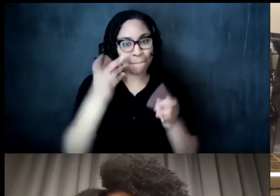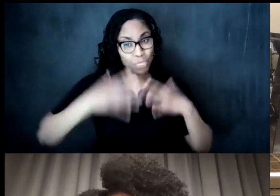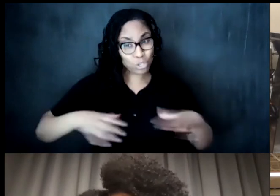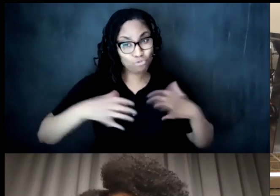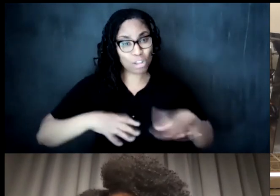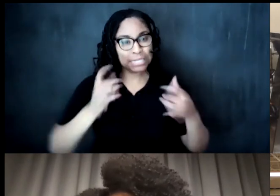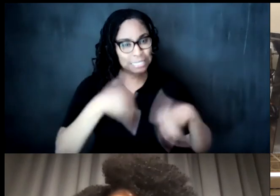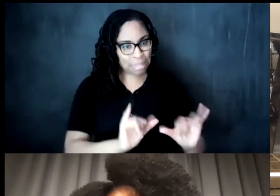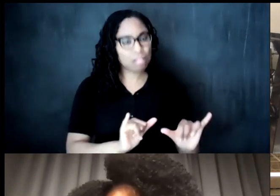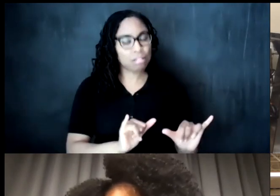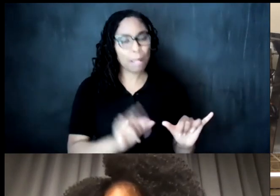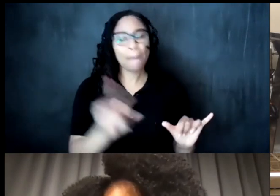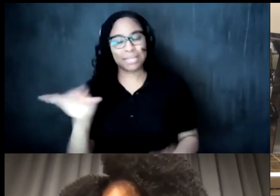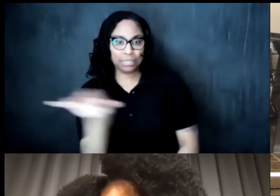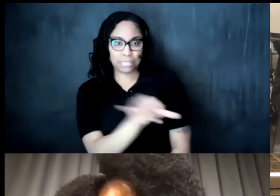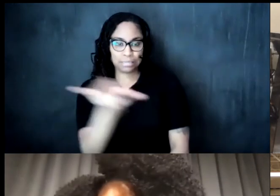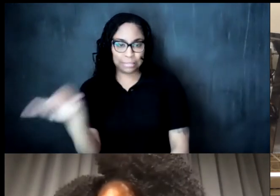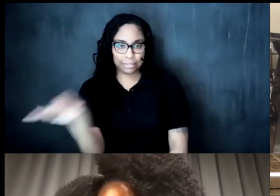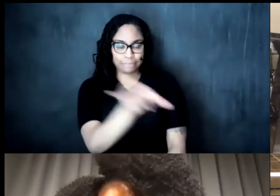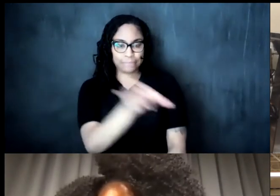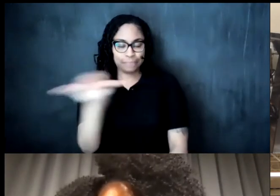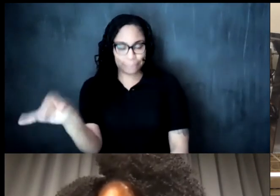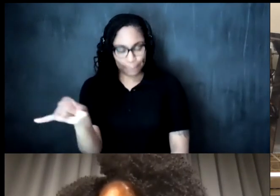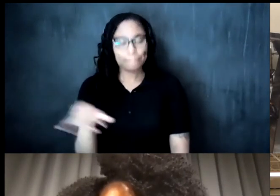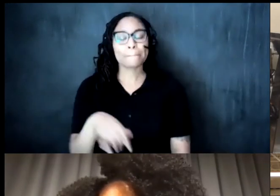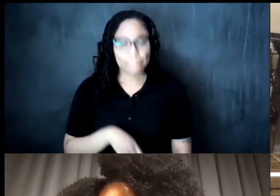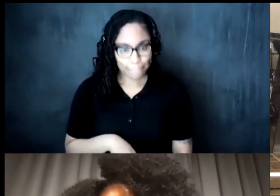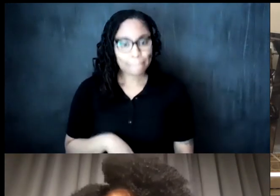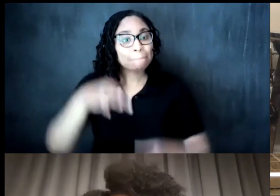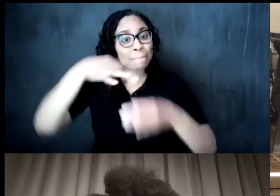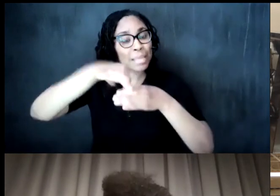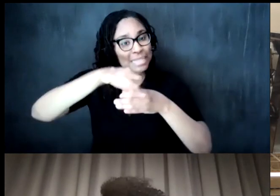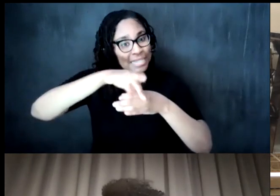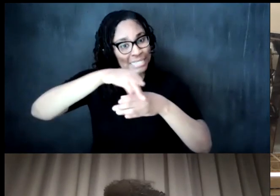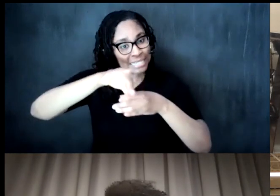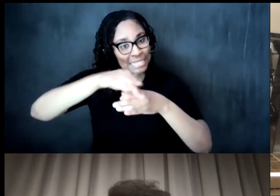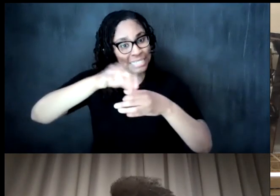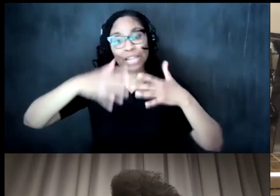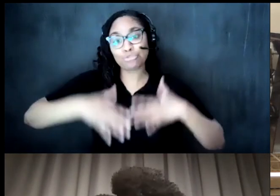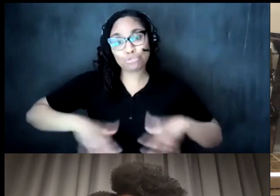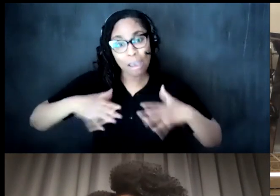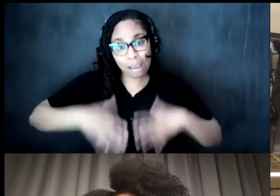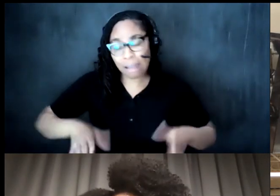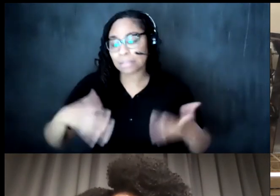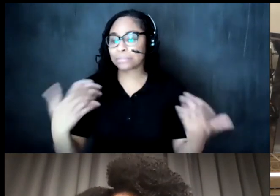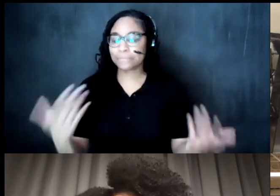are similarities you still have the the tea wears you still have the dress it just it it might just